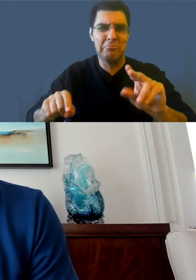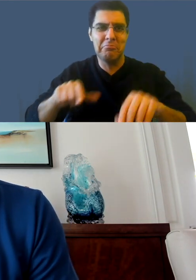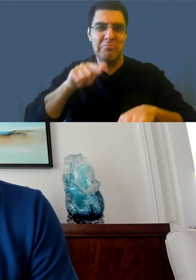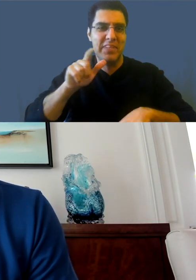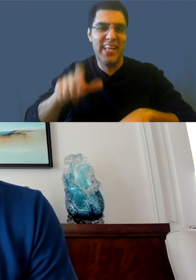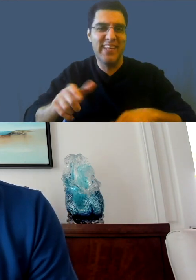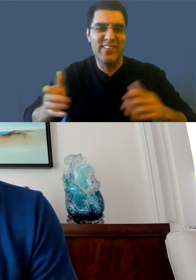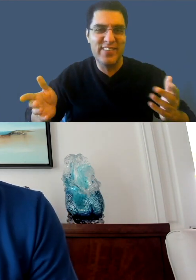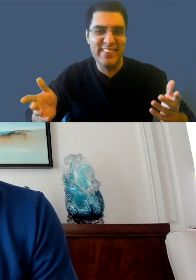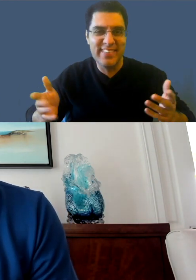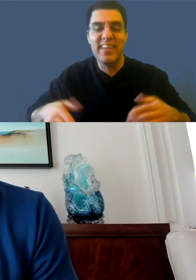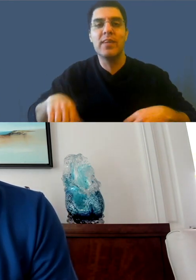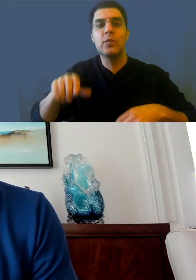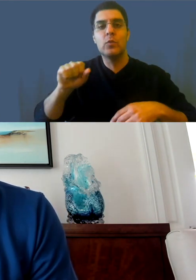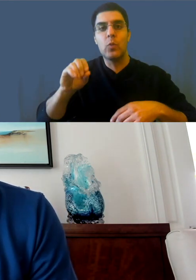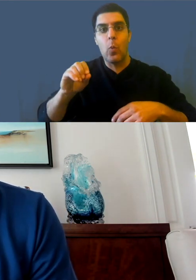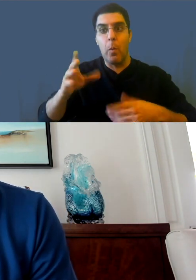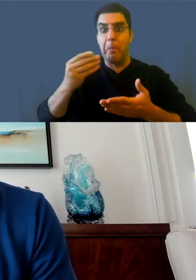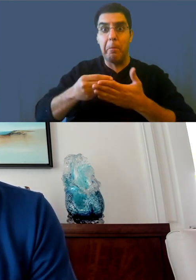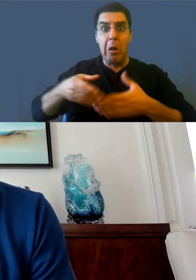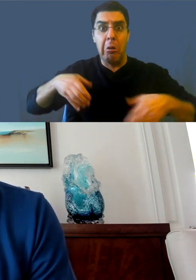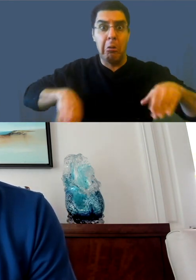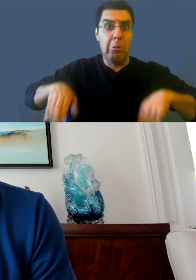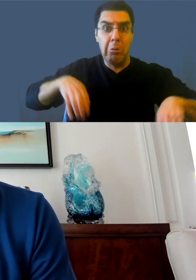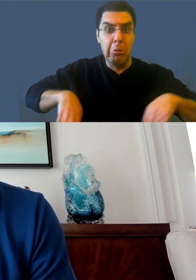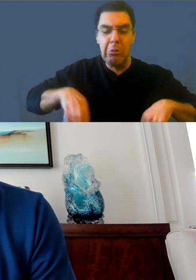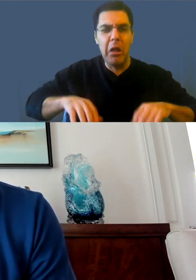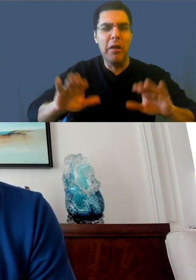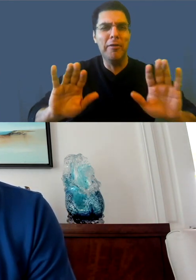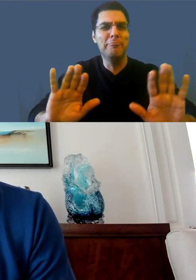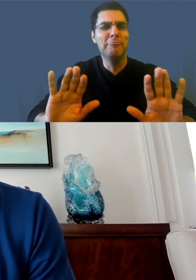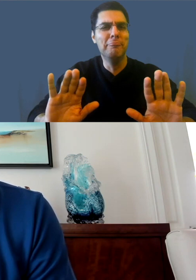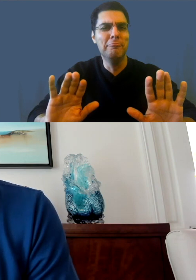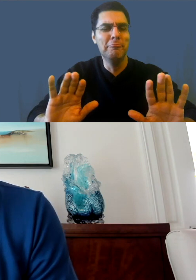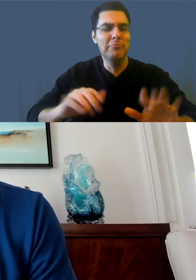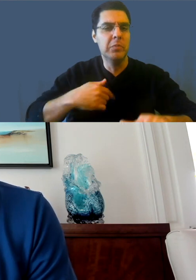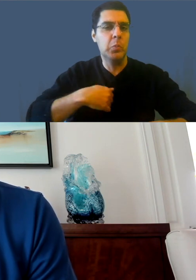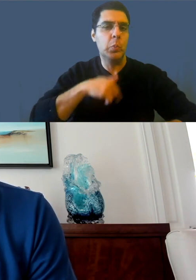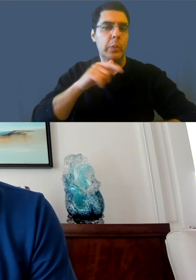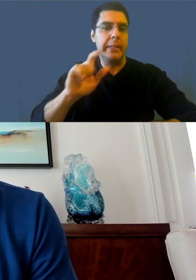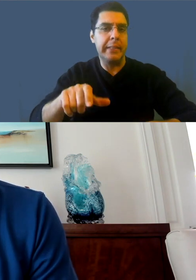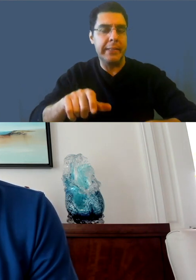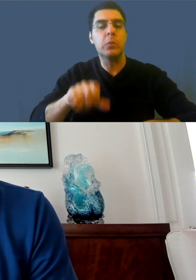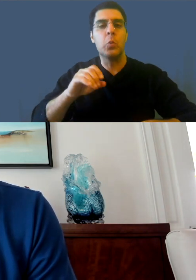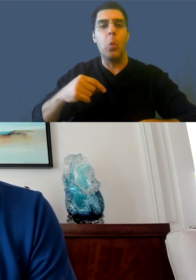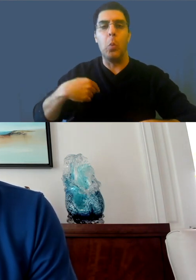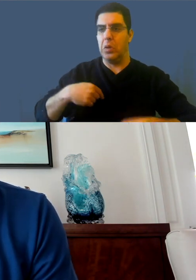And so we decided to fund creators access to this system, and there was some feedback